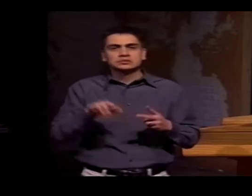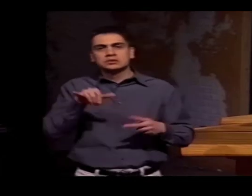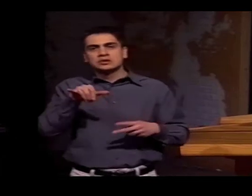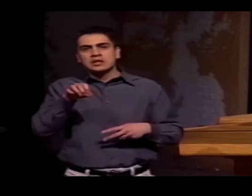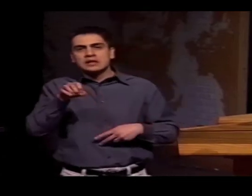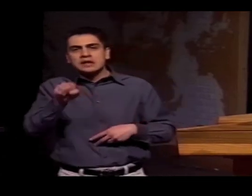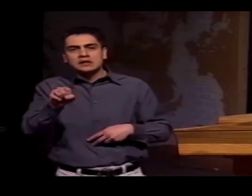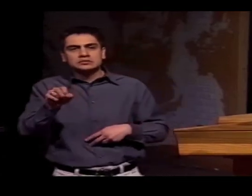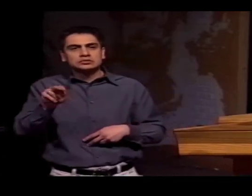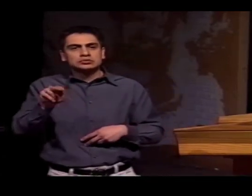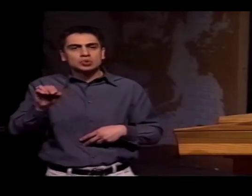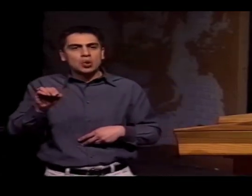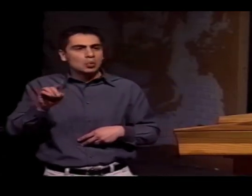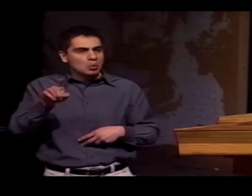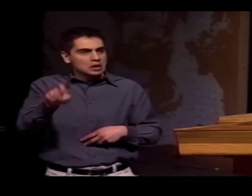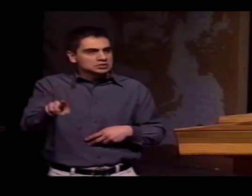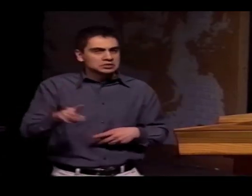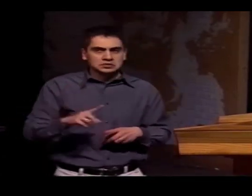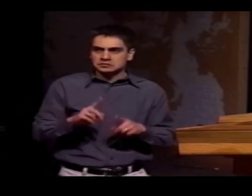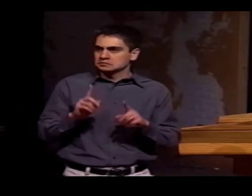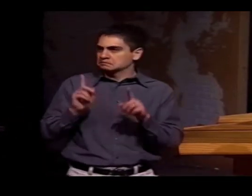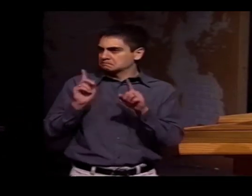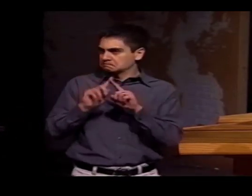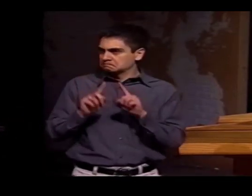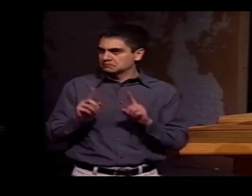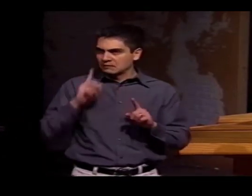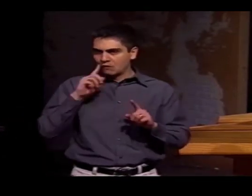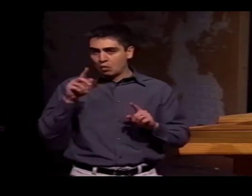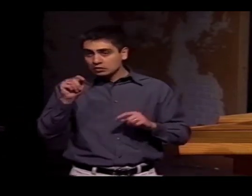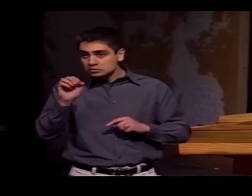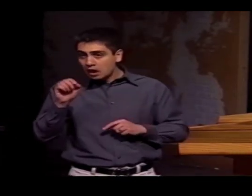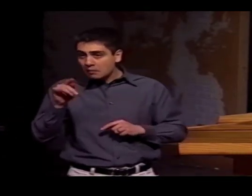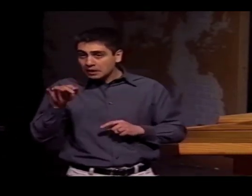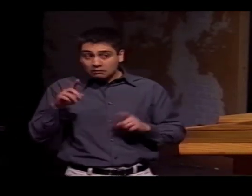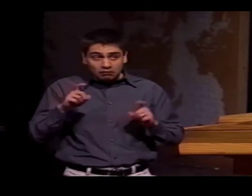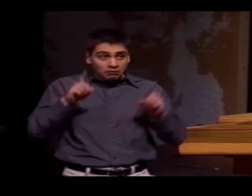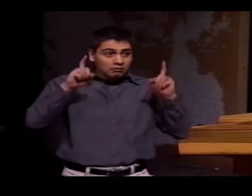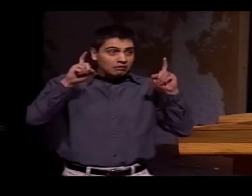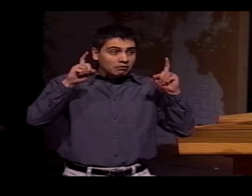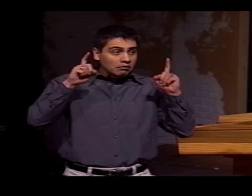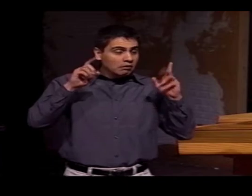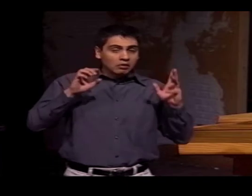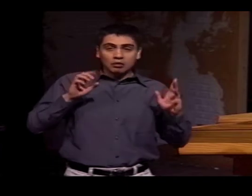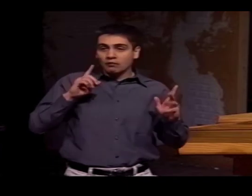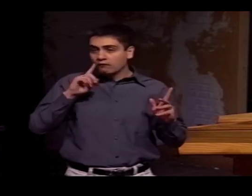IF YOU WERE TALKING ABOUT "WH" QUESTIONS, YES/NO QUESTIONS, TOPIC, COMMENT,